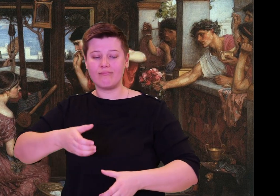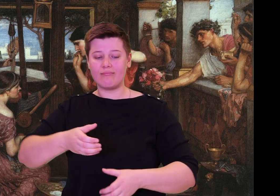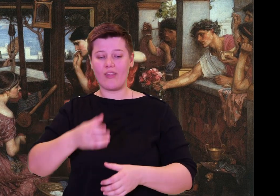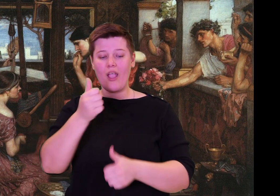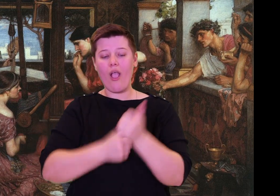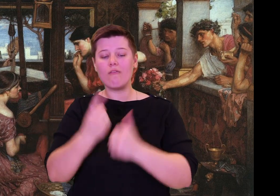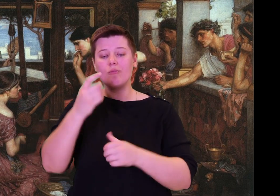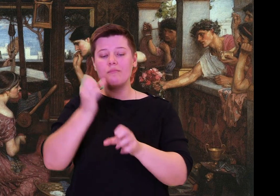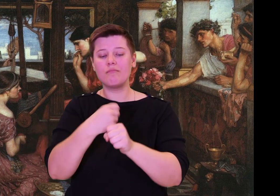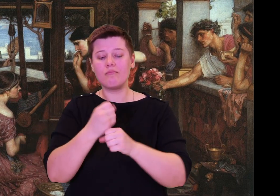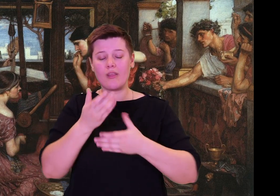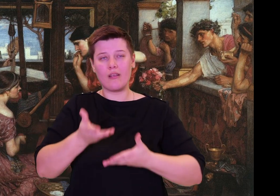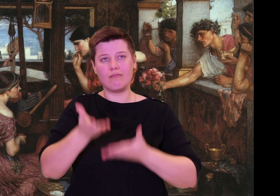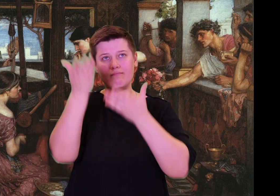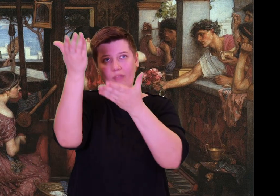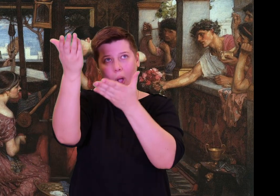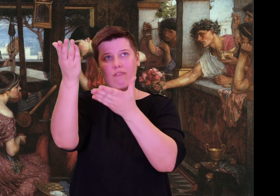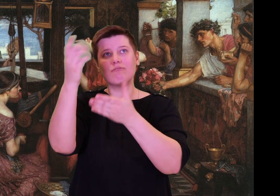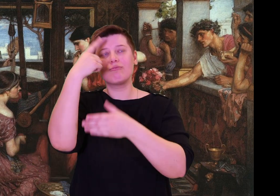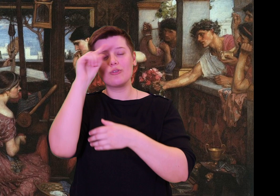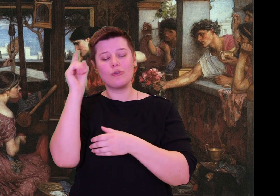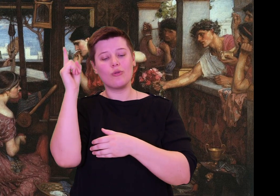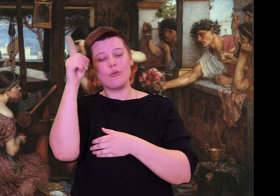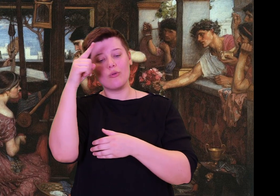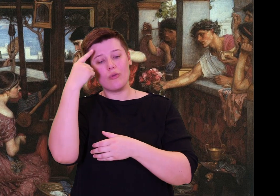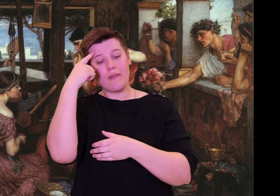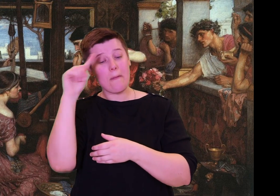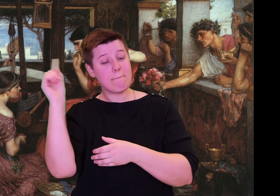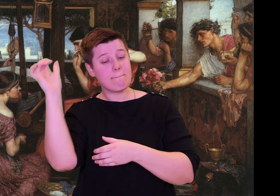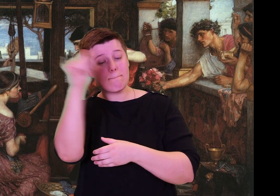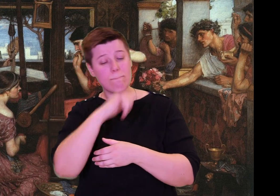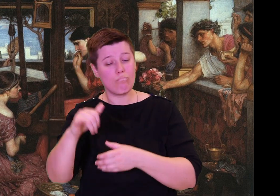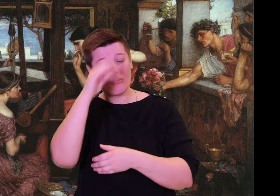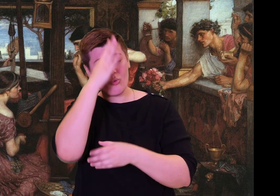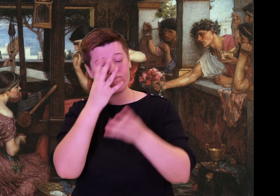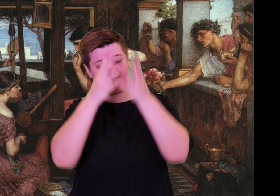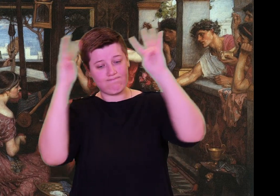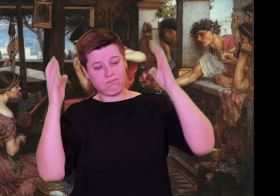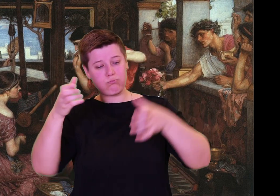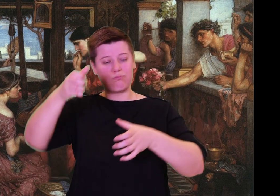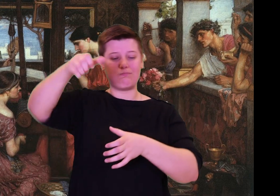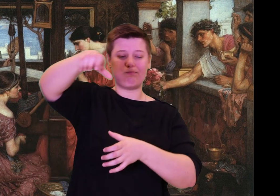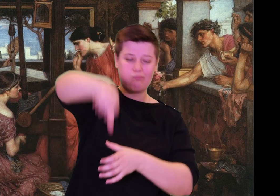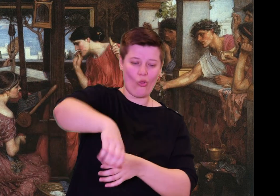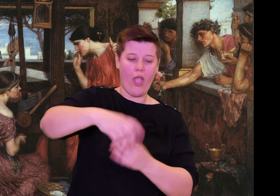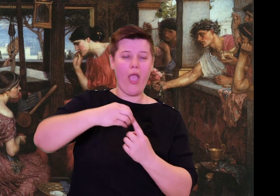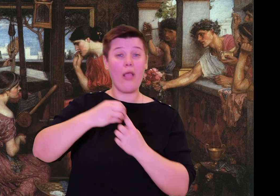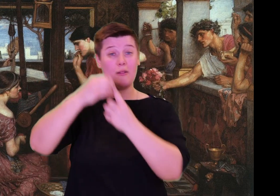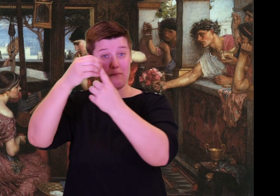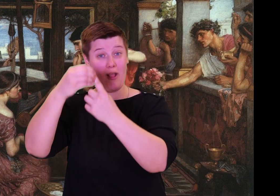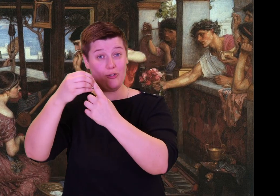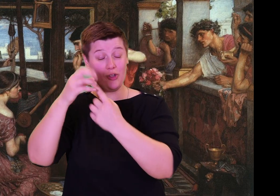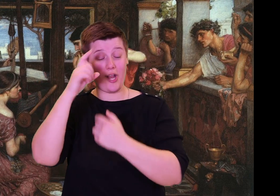favorable wind, pure Zephyr whistling on wine-dark sea. Wind blew the middle sail;